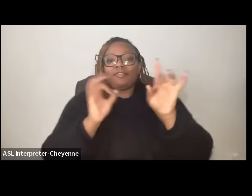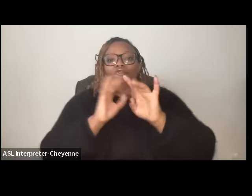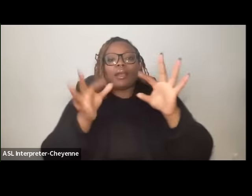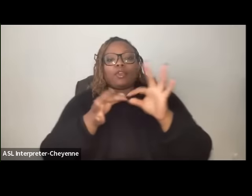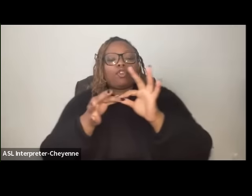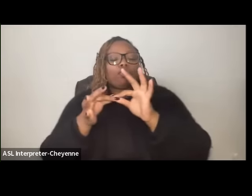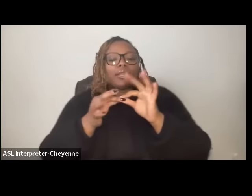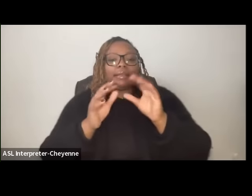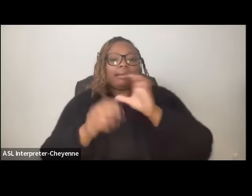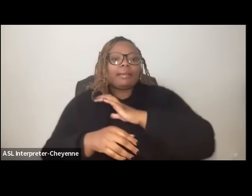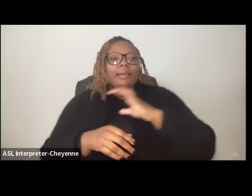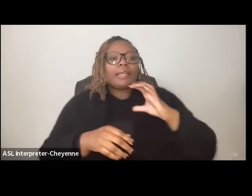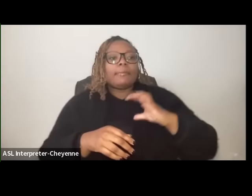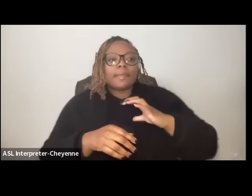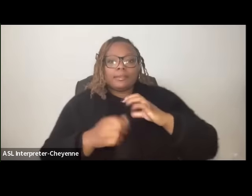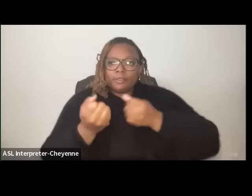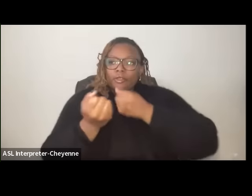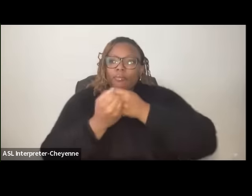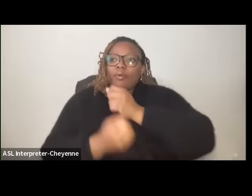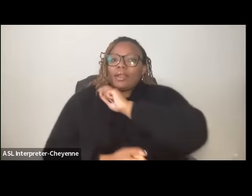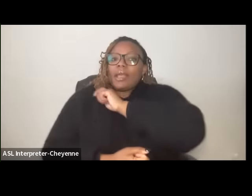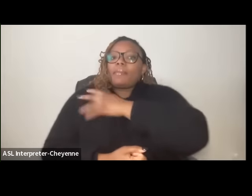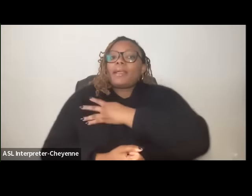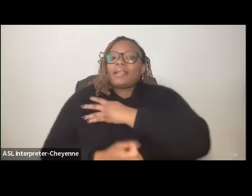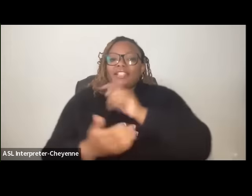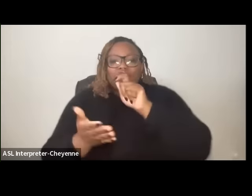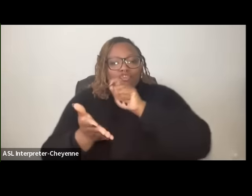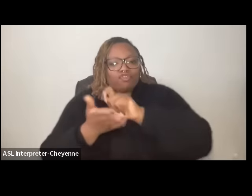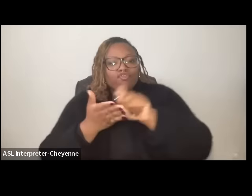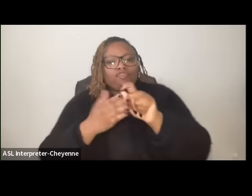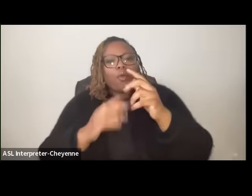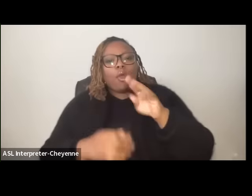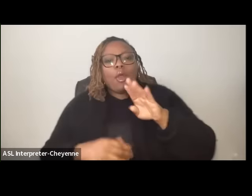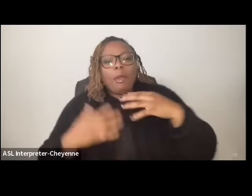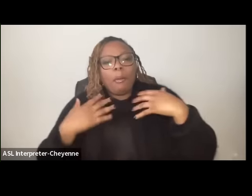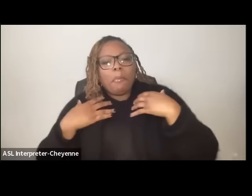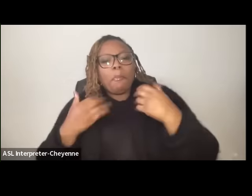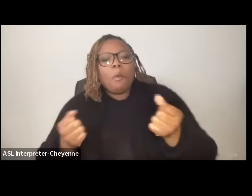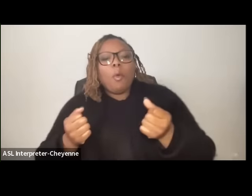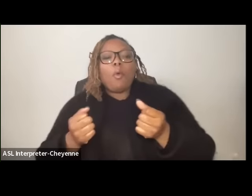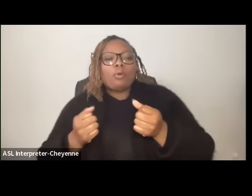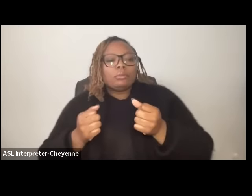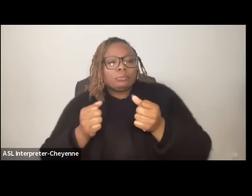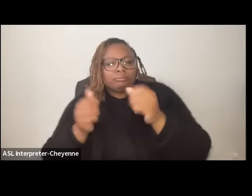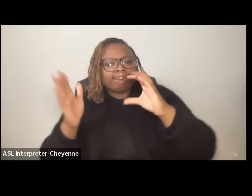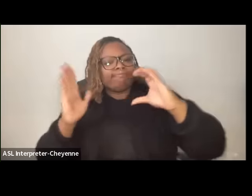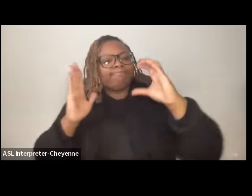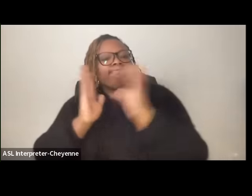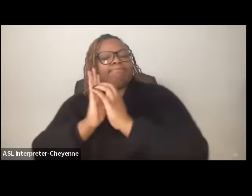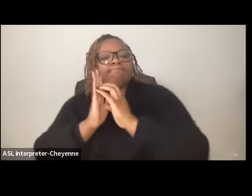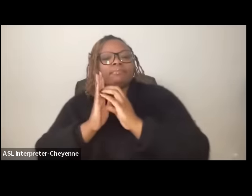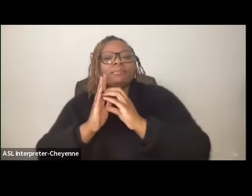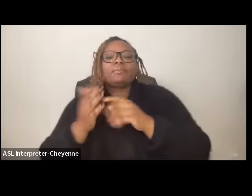solidarity with Palestine and wrote a very uh bold and courageous statement um uh talking about quote